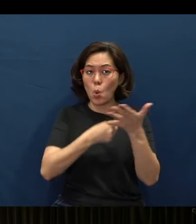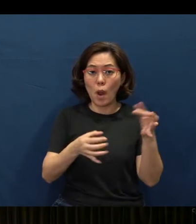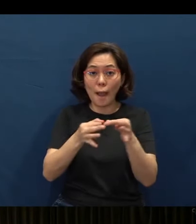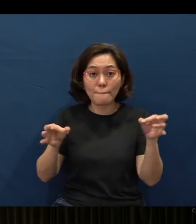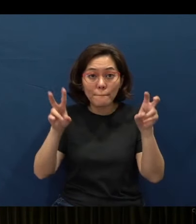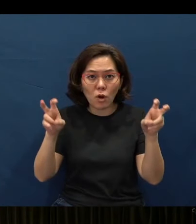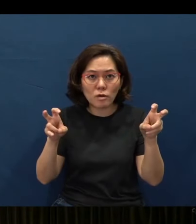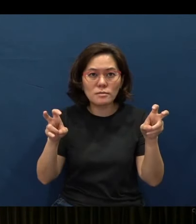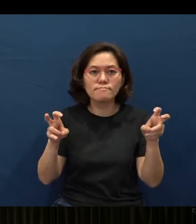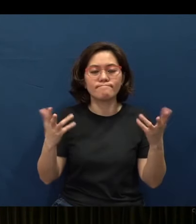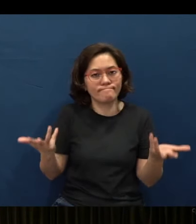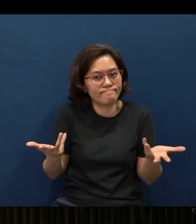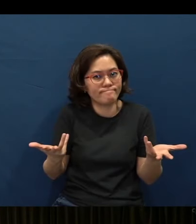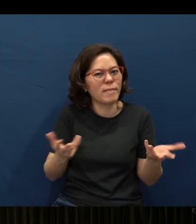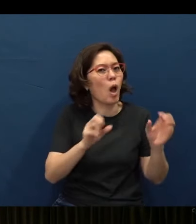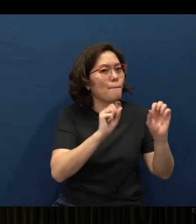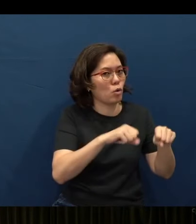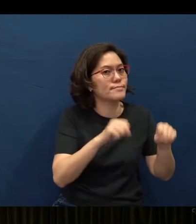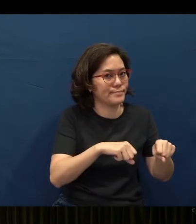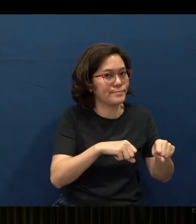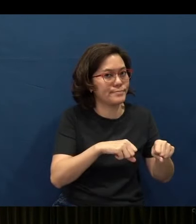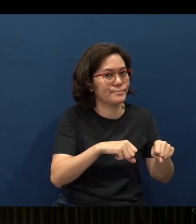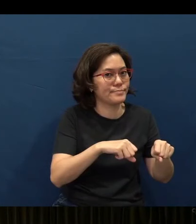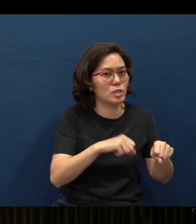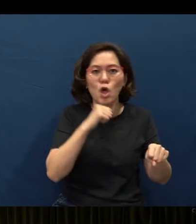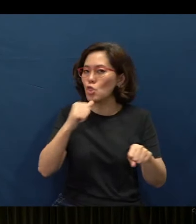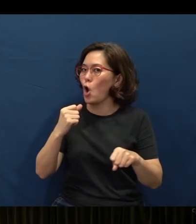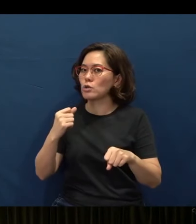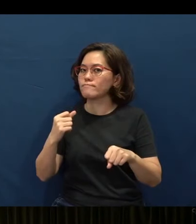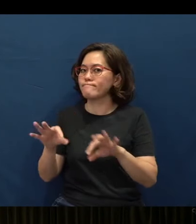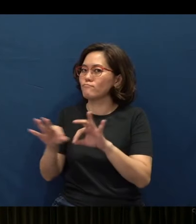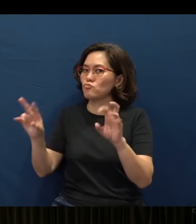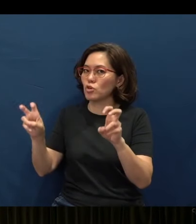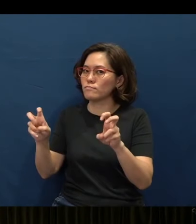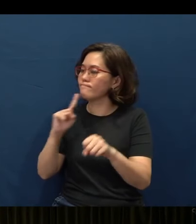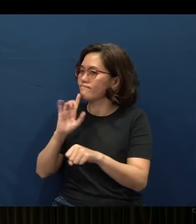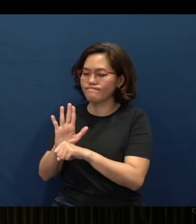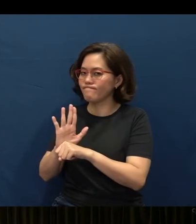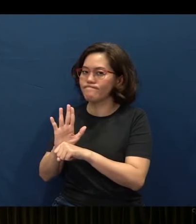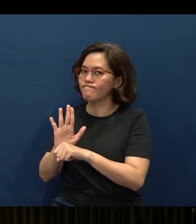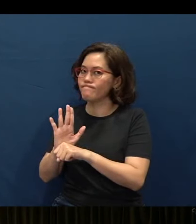They are proverbs of possibilities and not proverbs of promises.